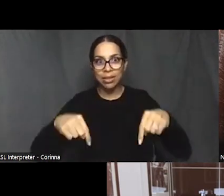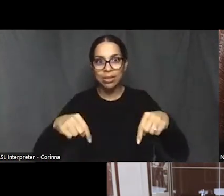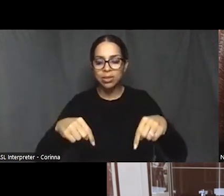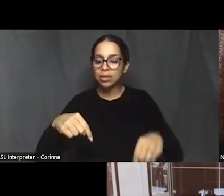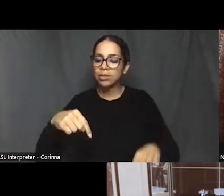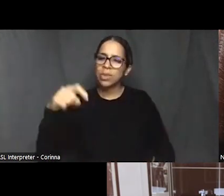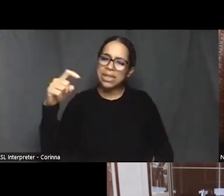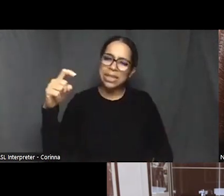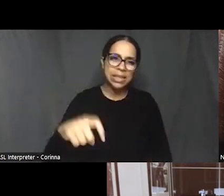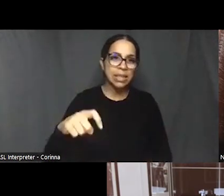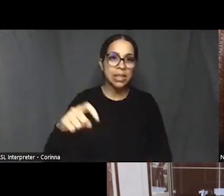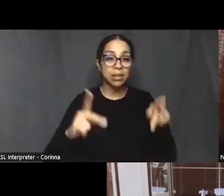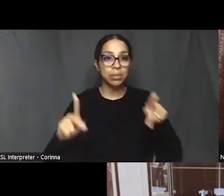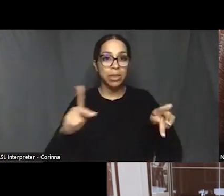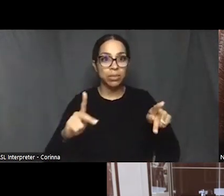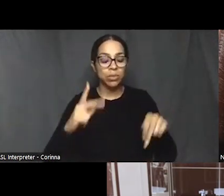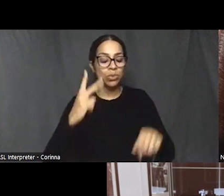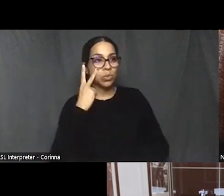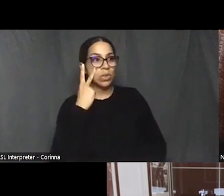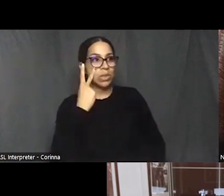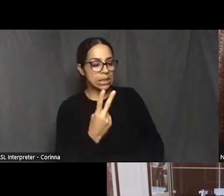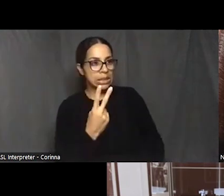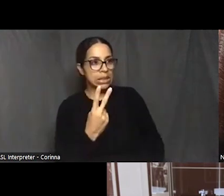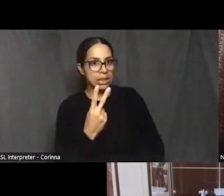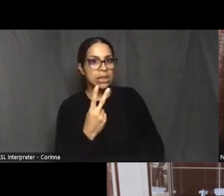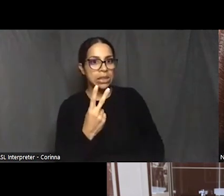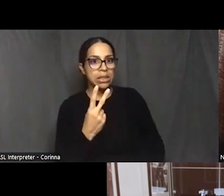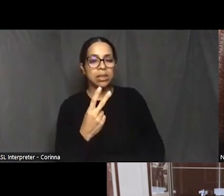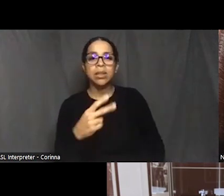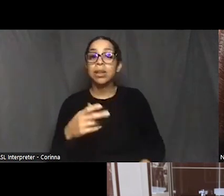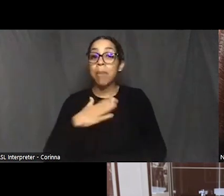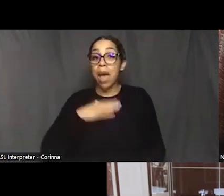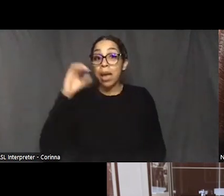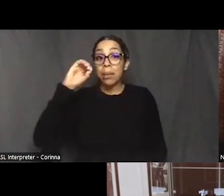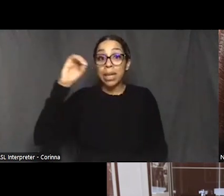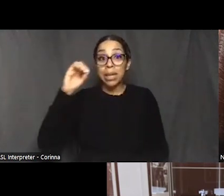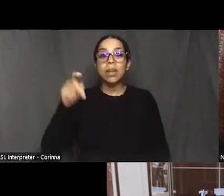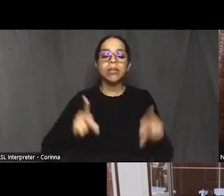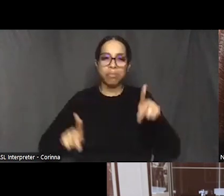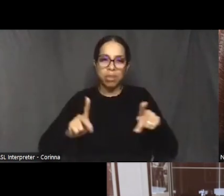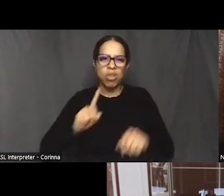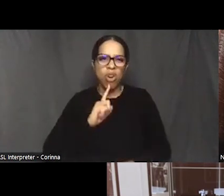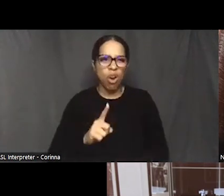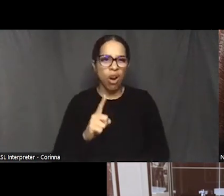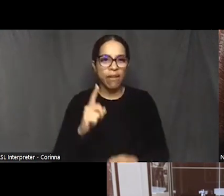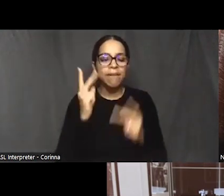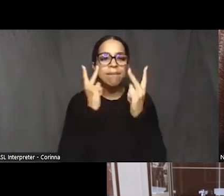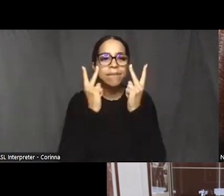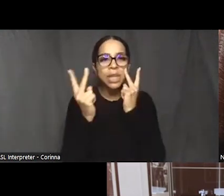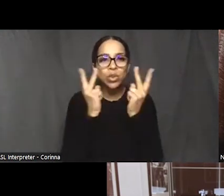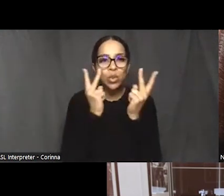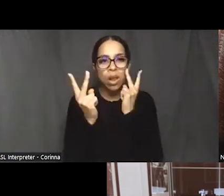People are, in my opinion, people are very visual. Like they said, the guy was very clear.